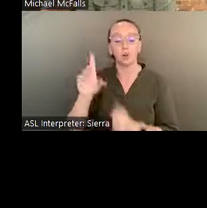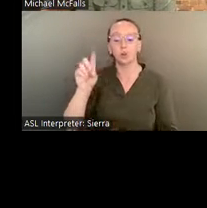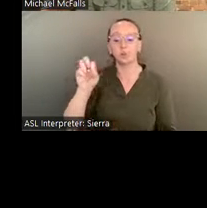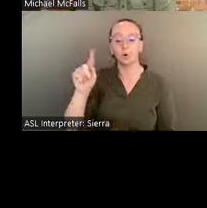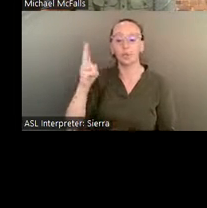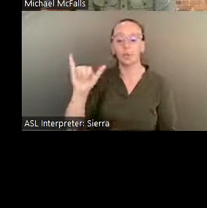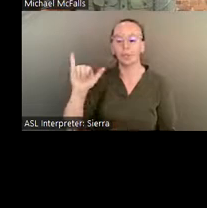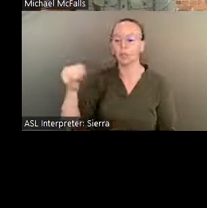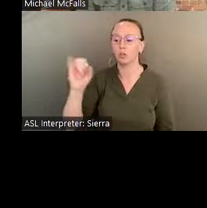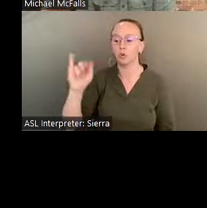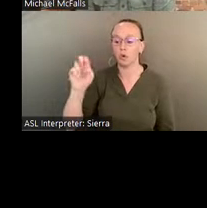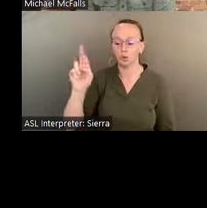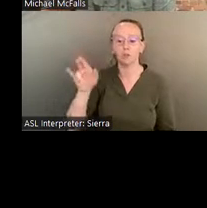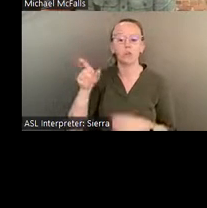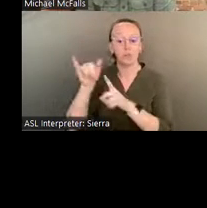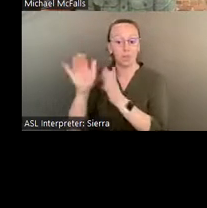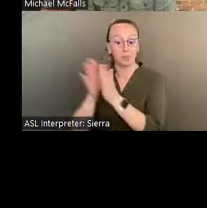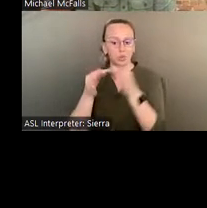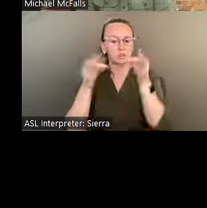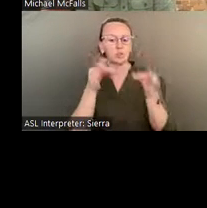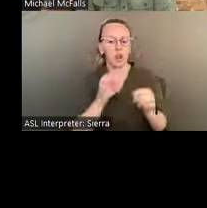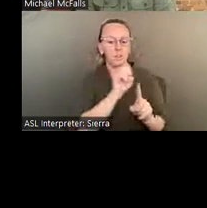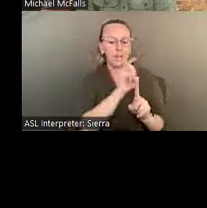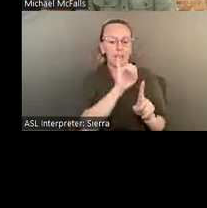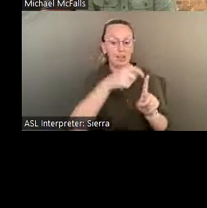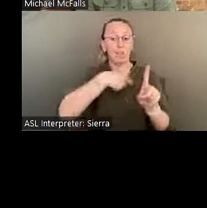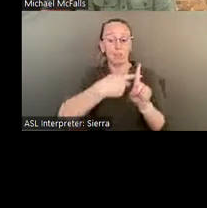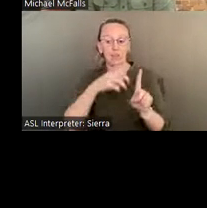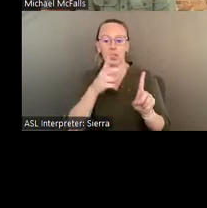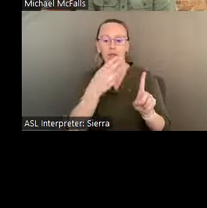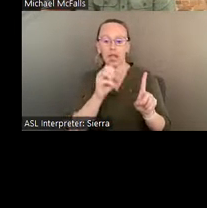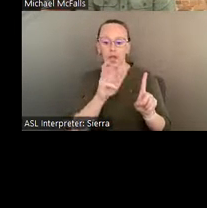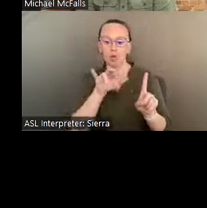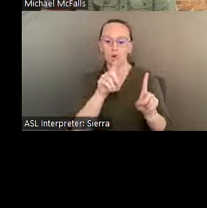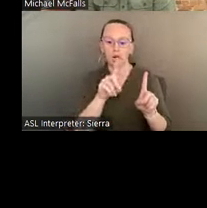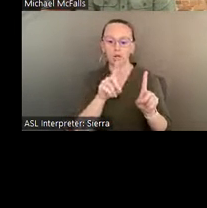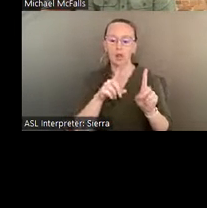basically Eddie and Howard marching through the airport.